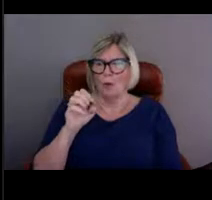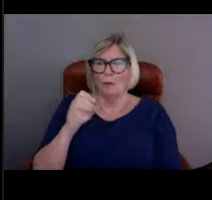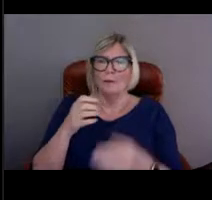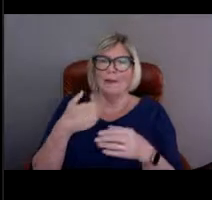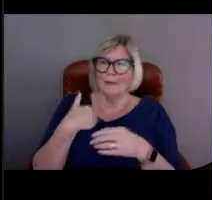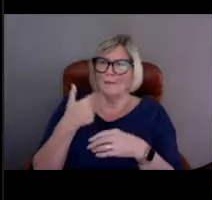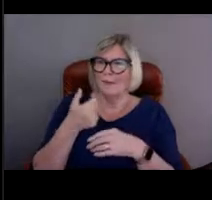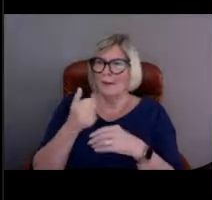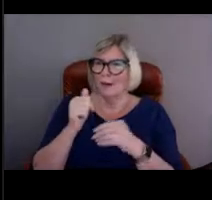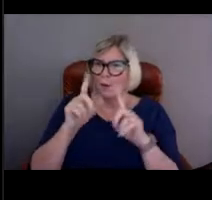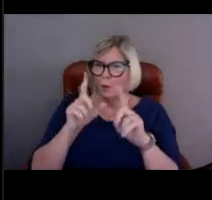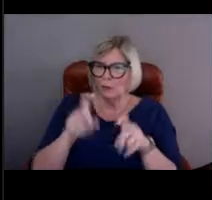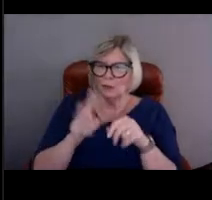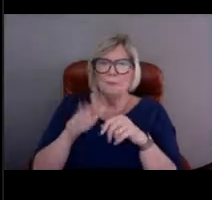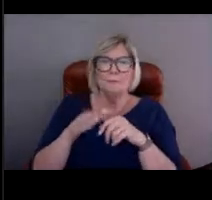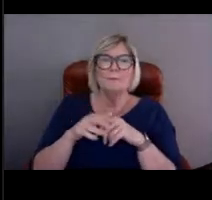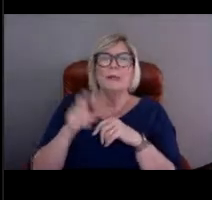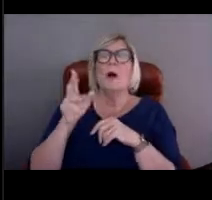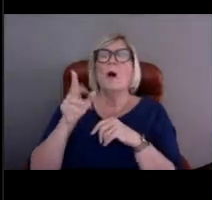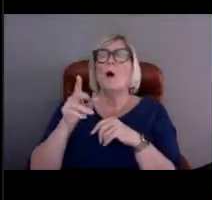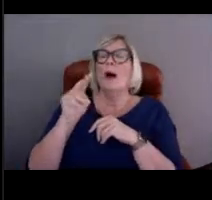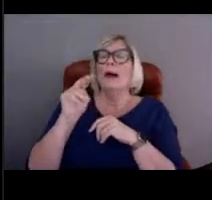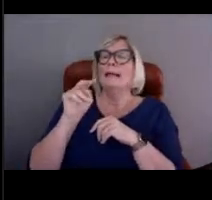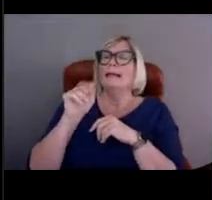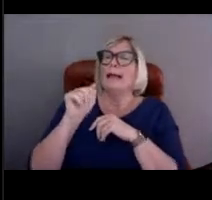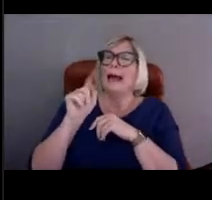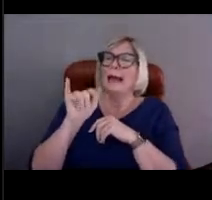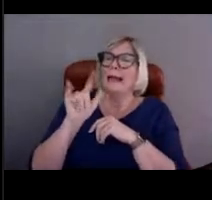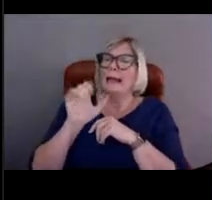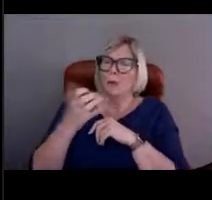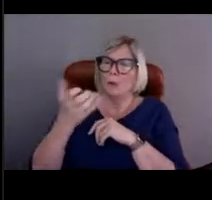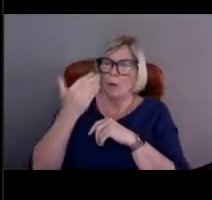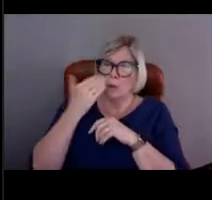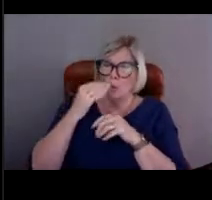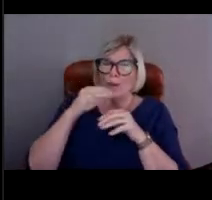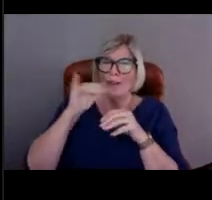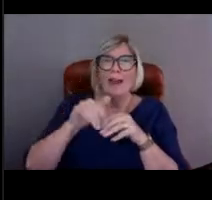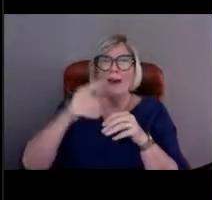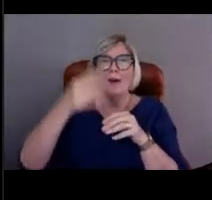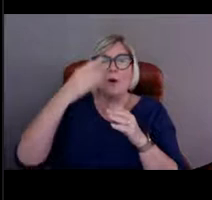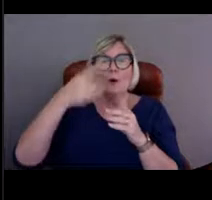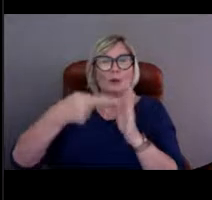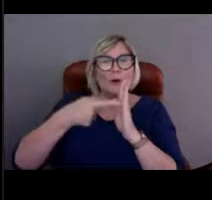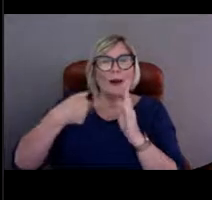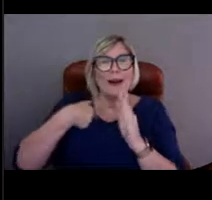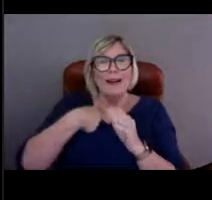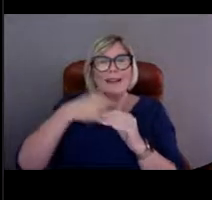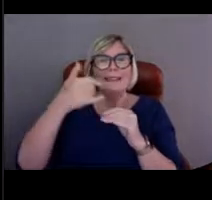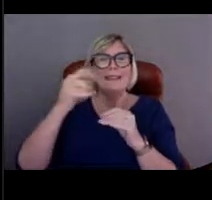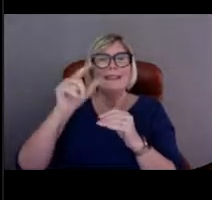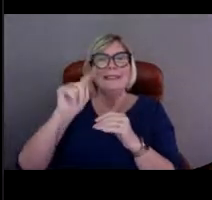So Natalie wants to know, in that line of buoys that you showed us, the TAO buoys,